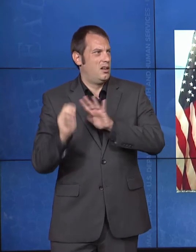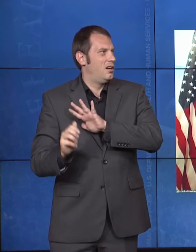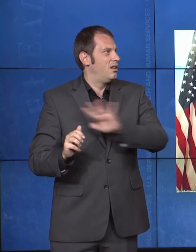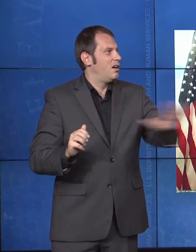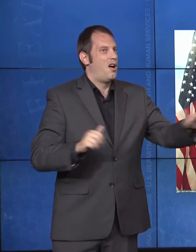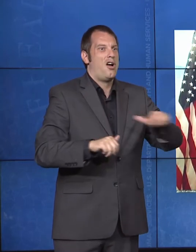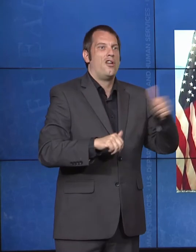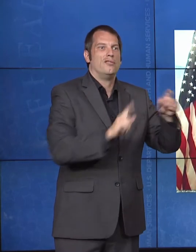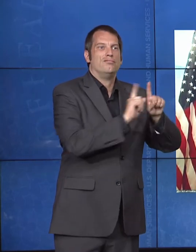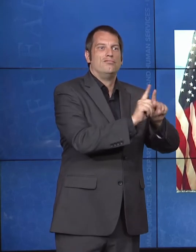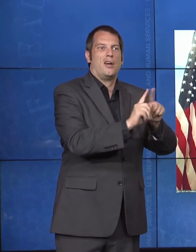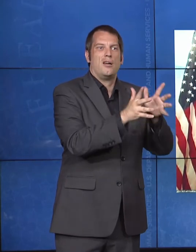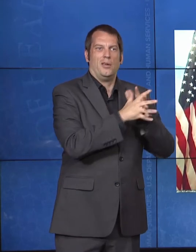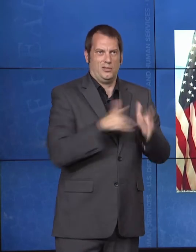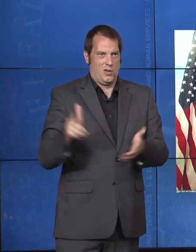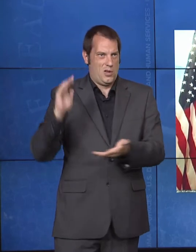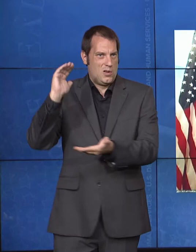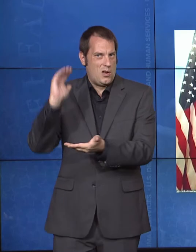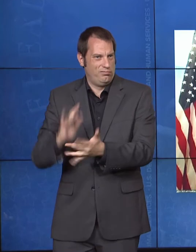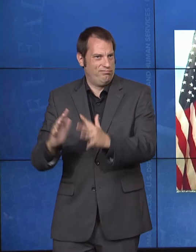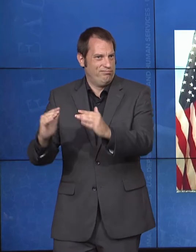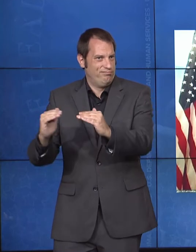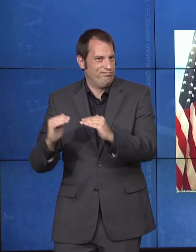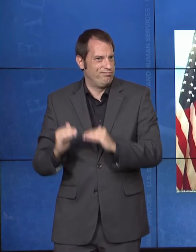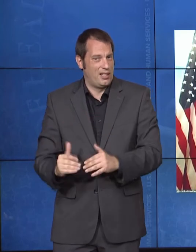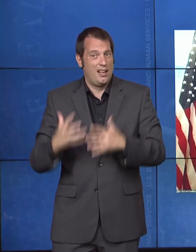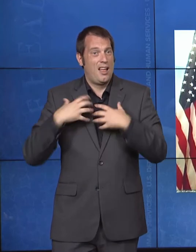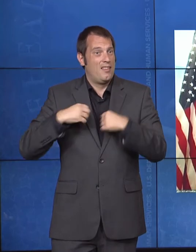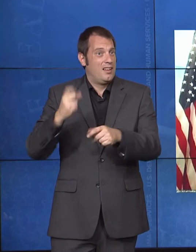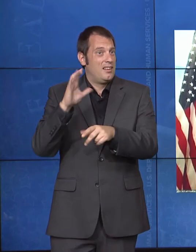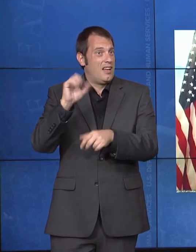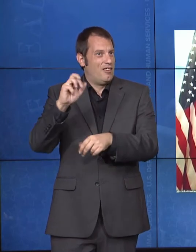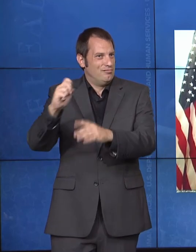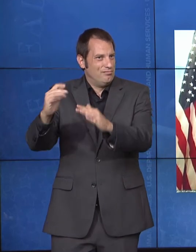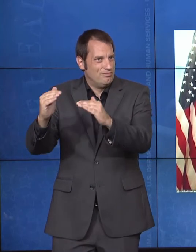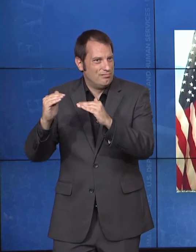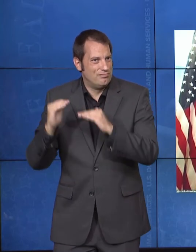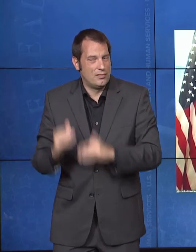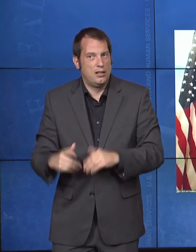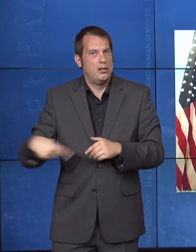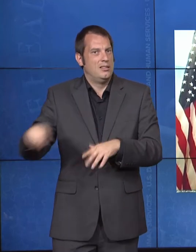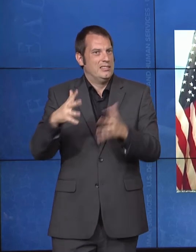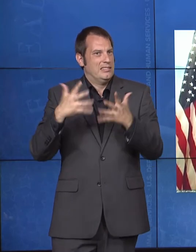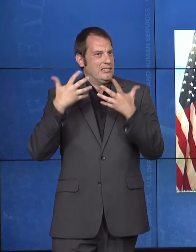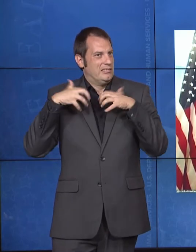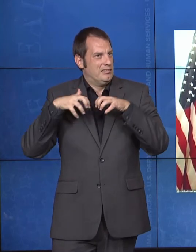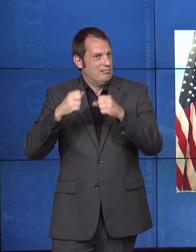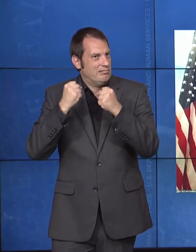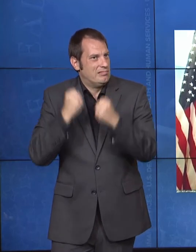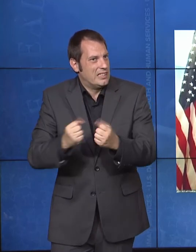burden exists perhaps because of inadequate educational opportunities, and disproportionate